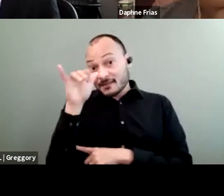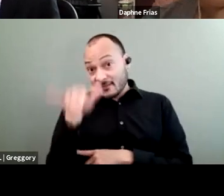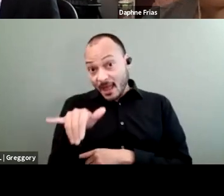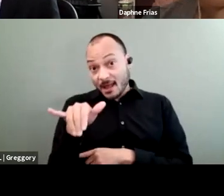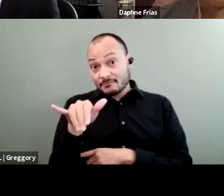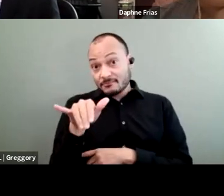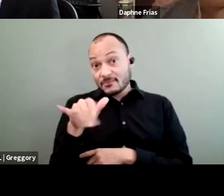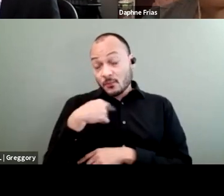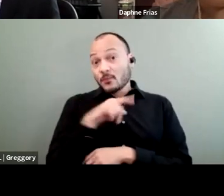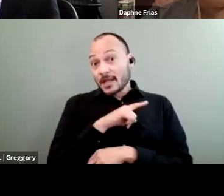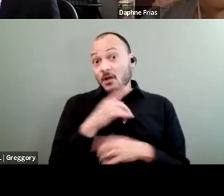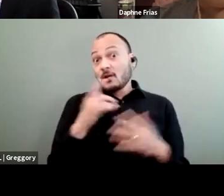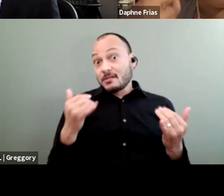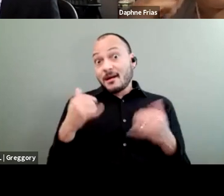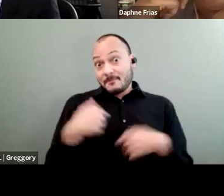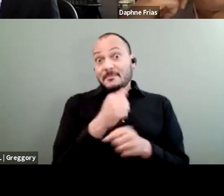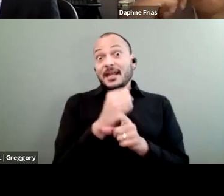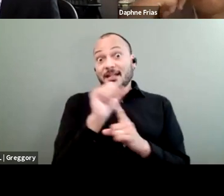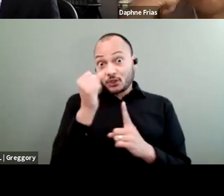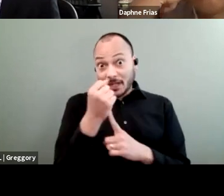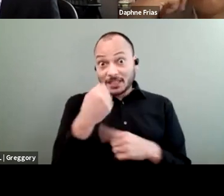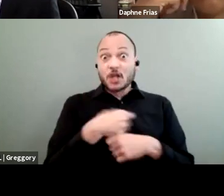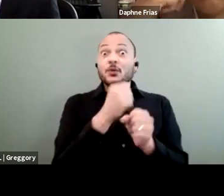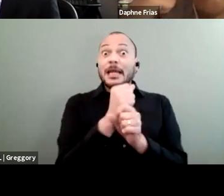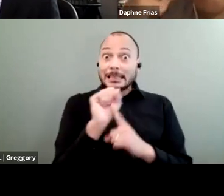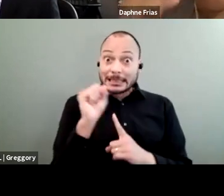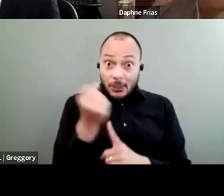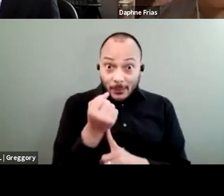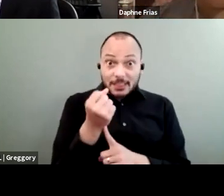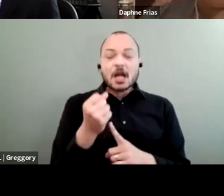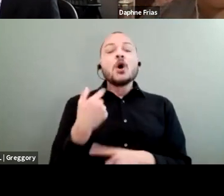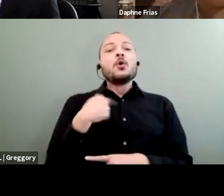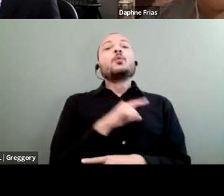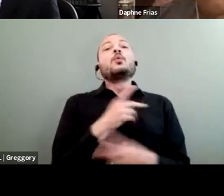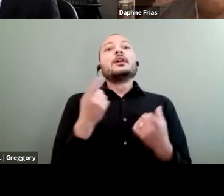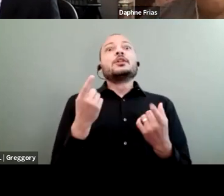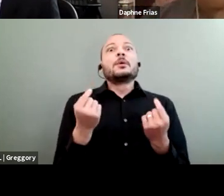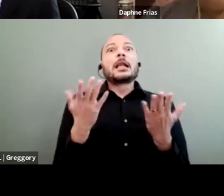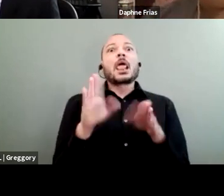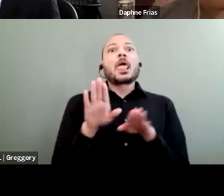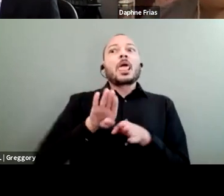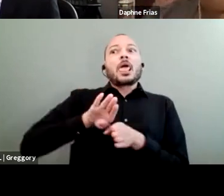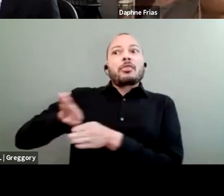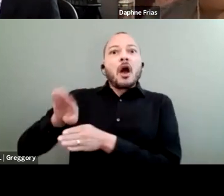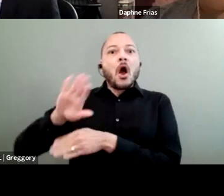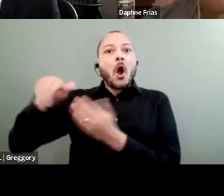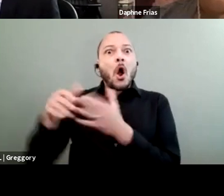making a situation, and creating a situation, where we're cutting out a whole group of people who really might be our best indicators